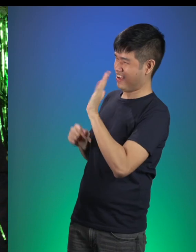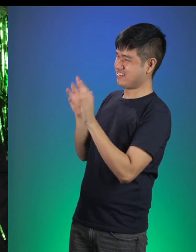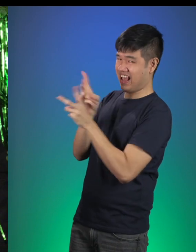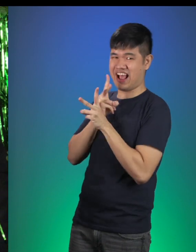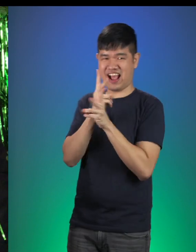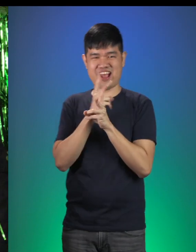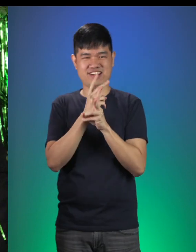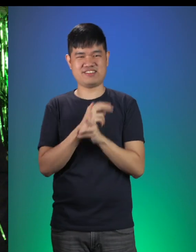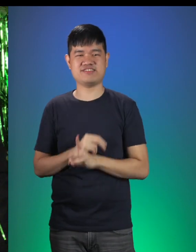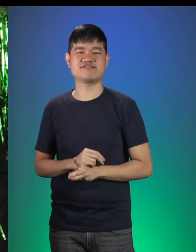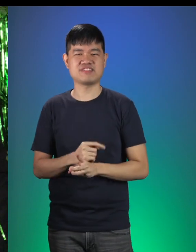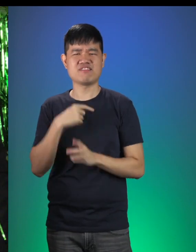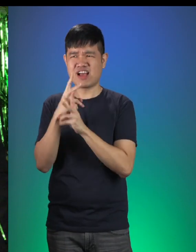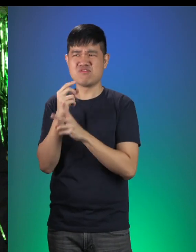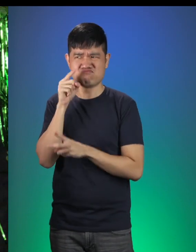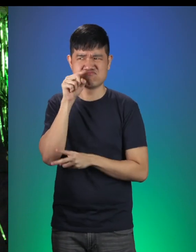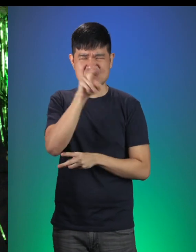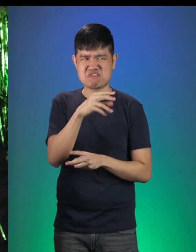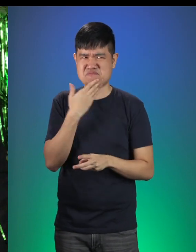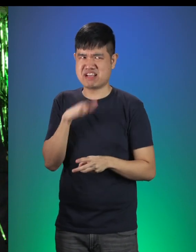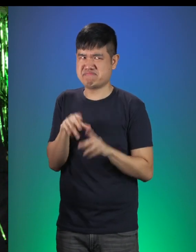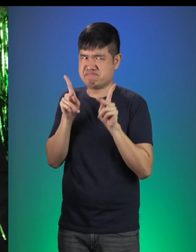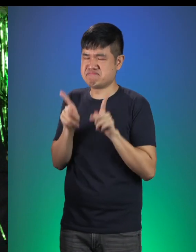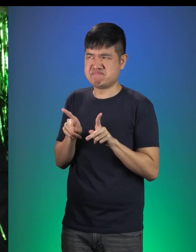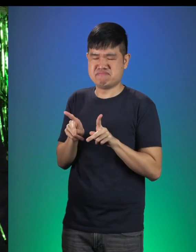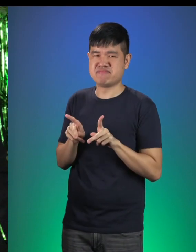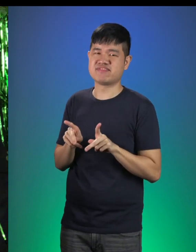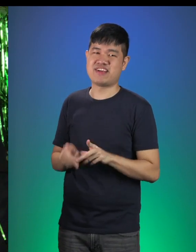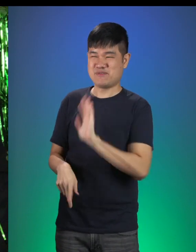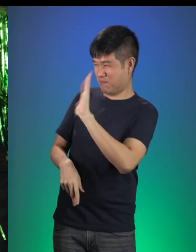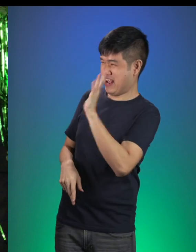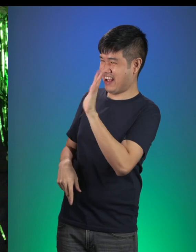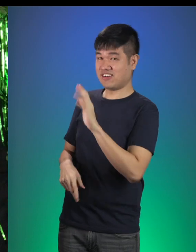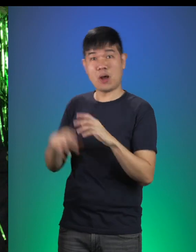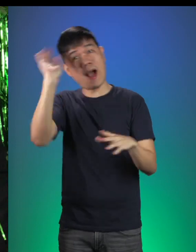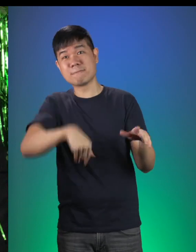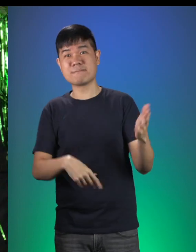I’ll be careful to lookout for the mean, nasty troll! Bye, bye! Let’s go boys and girls!